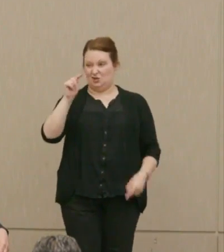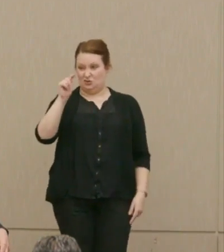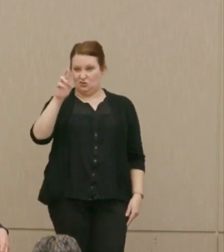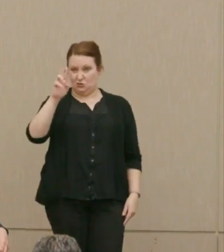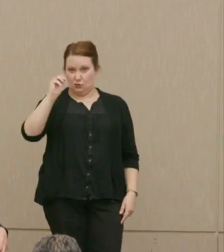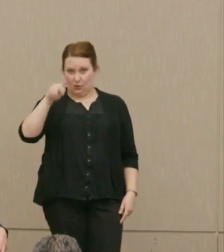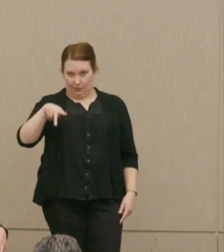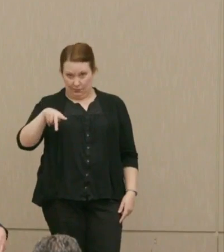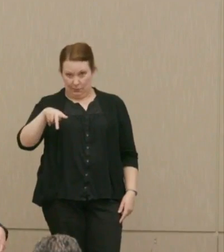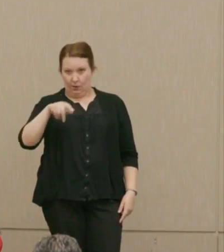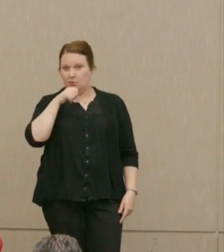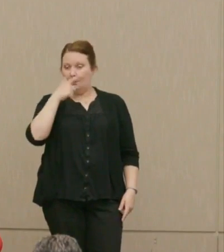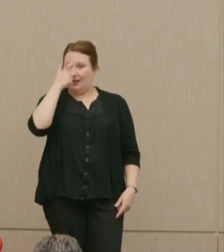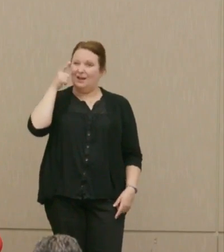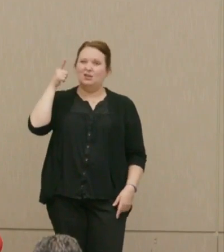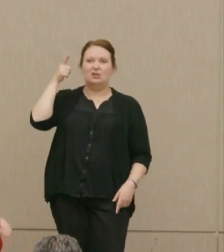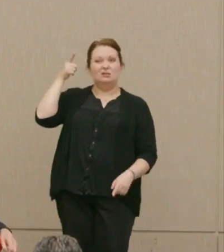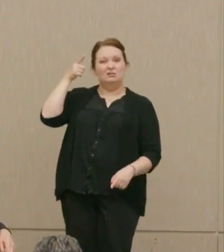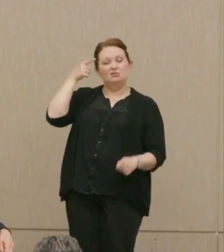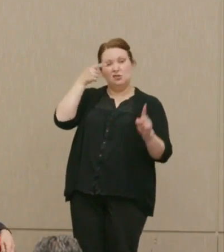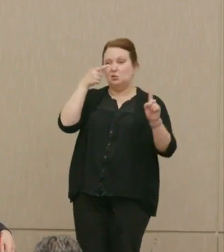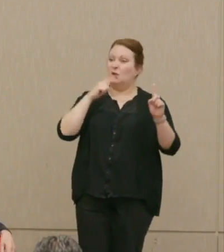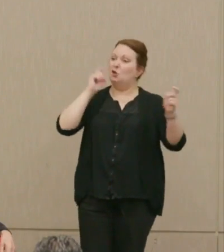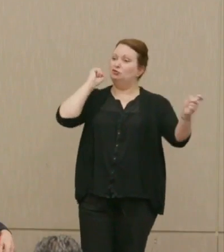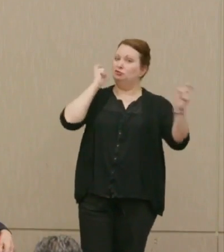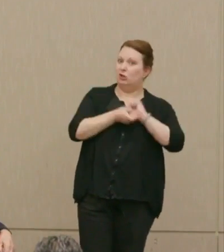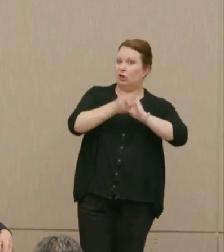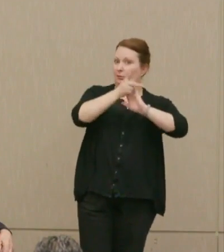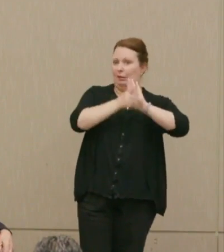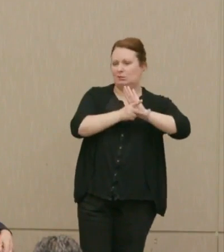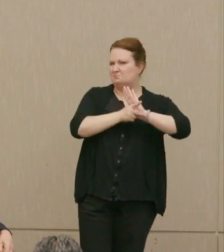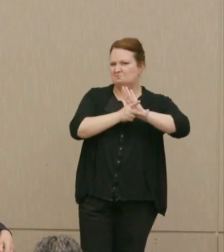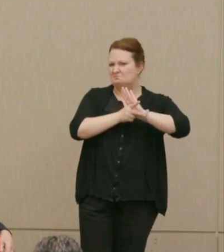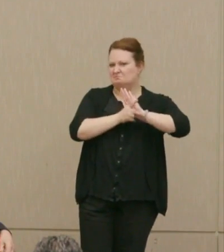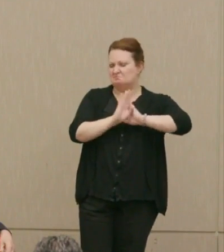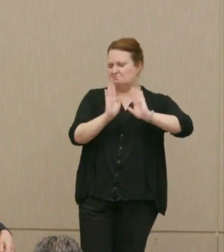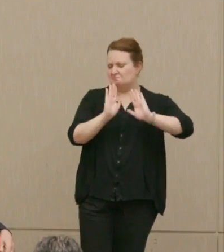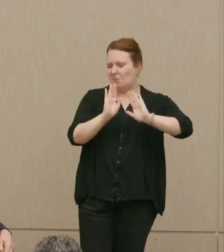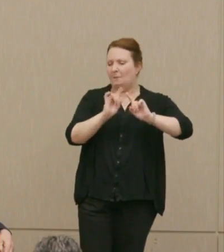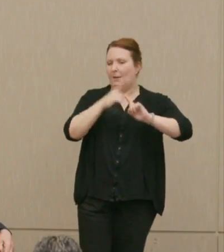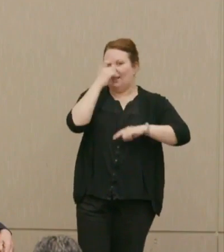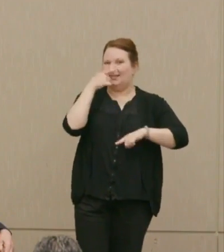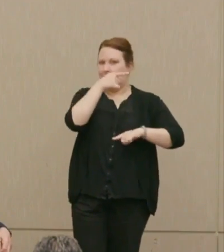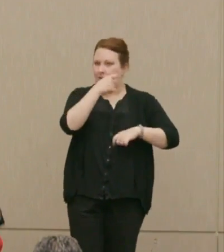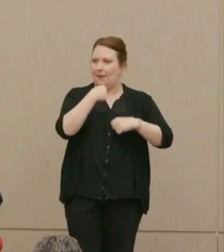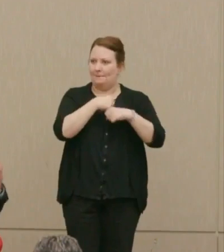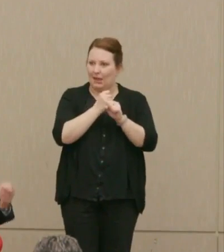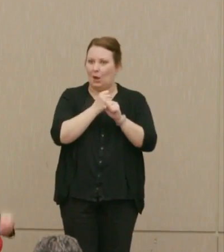It's not because he's really changing policy in any way, but because he's making it more